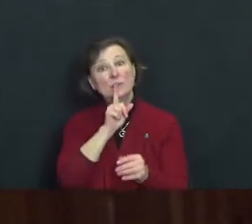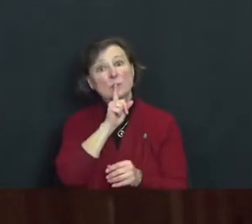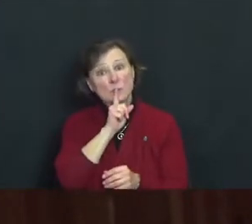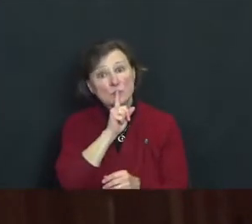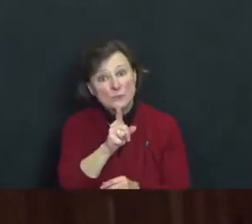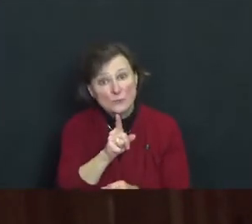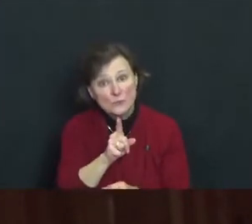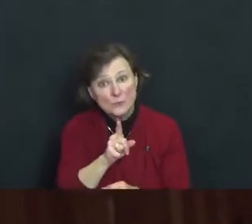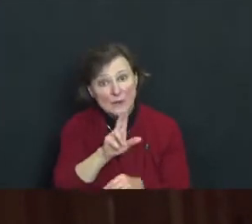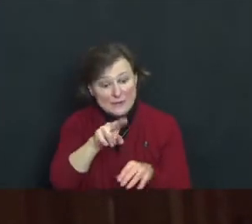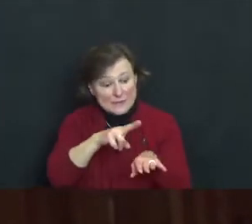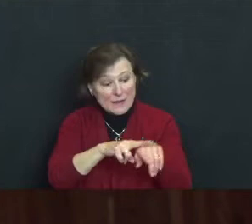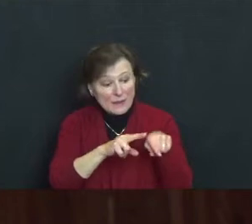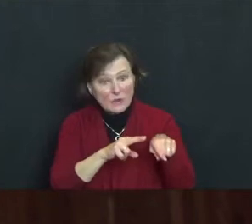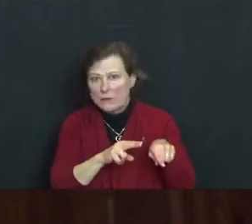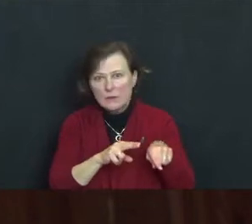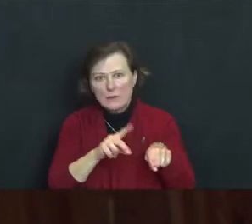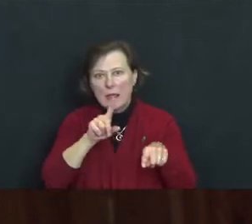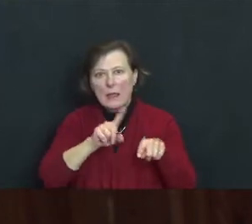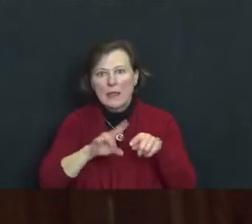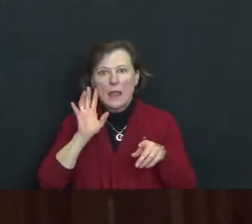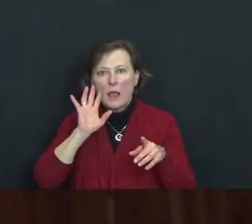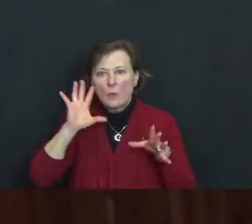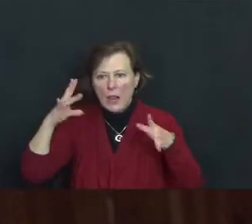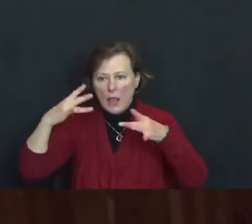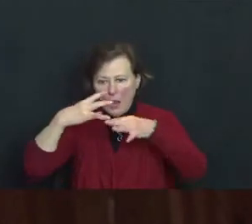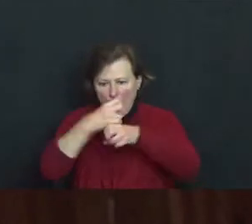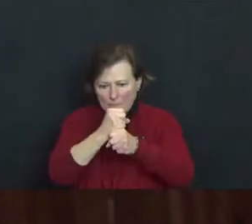is not to be captured in its appearance.